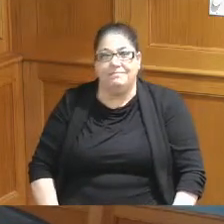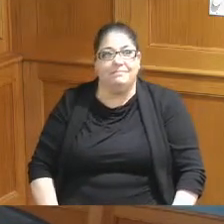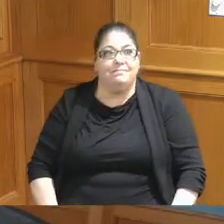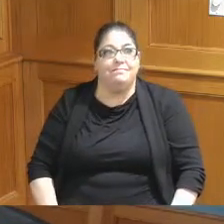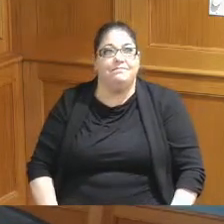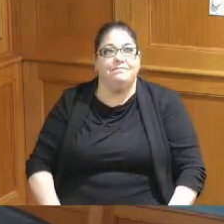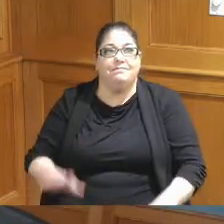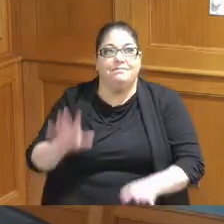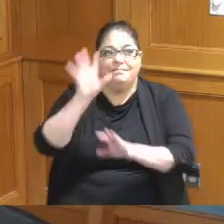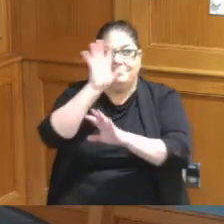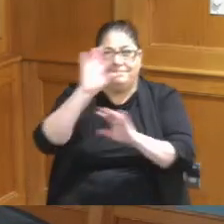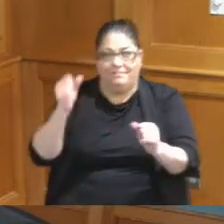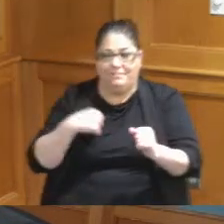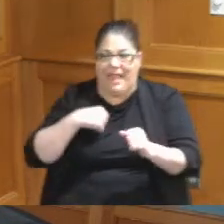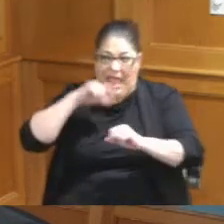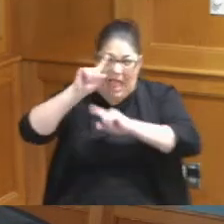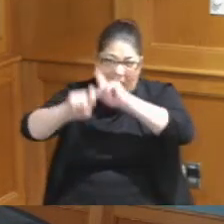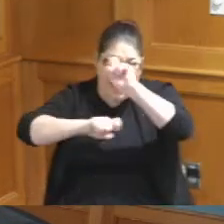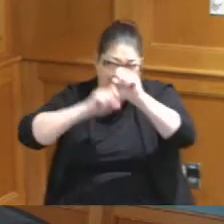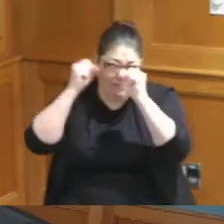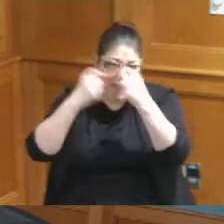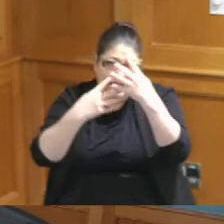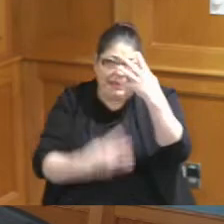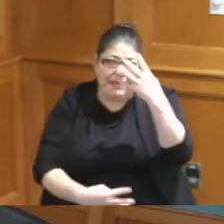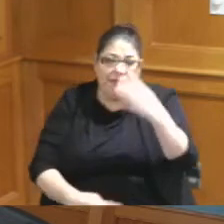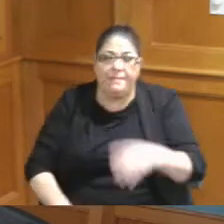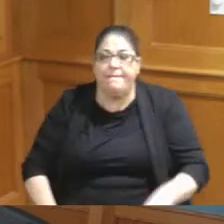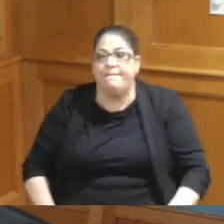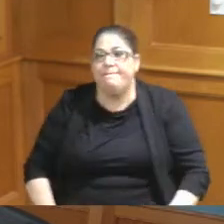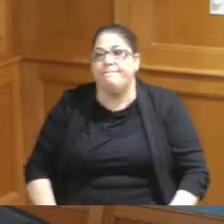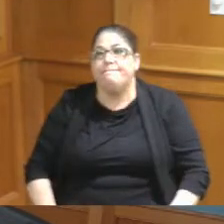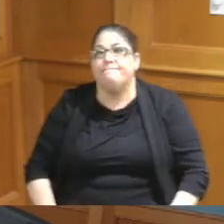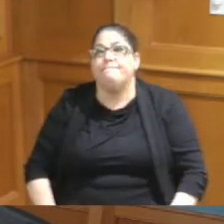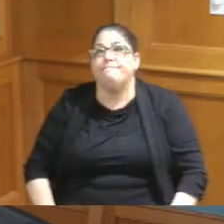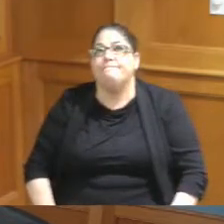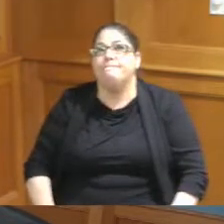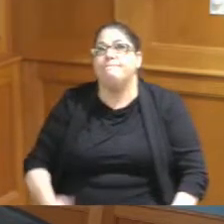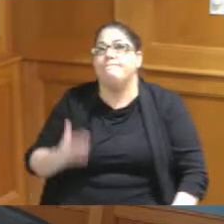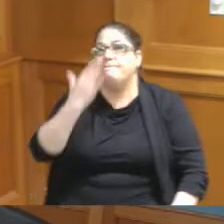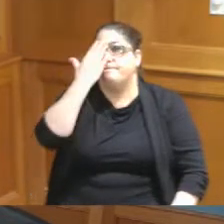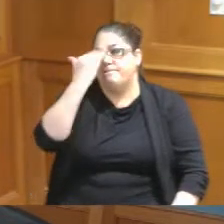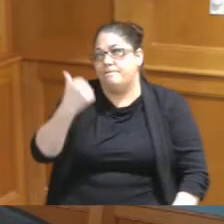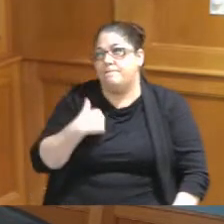a lot of questions and I think because I'm coming from a perspective of